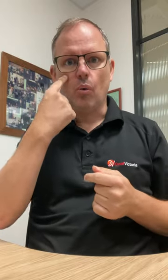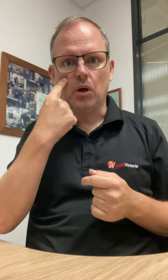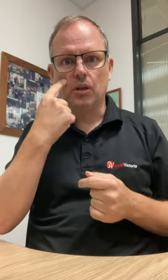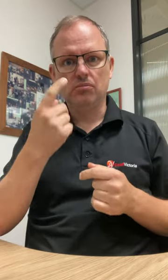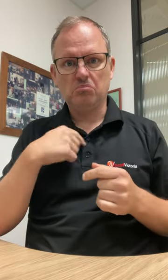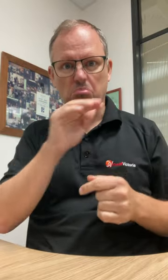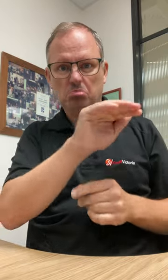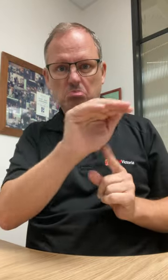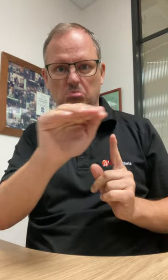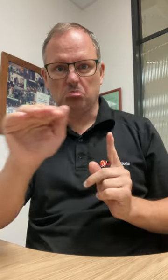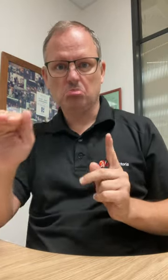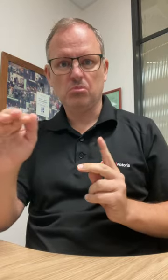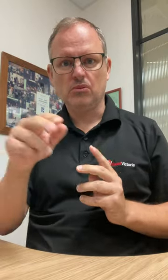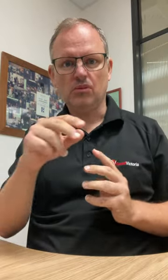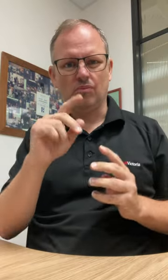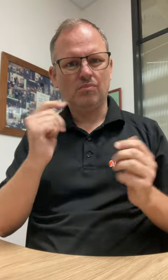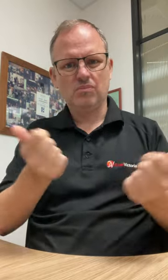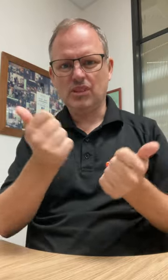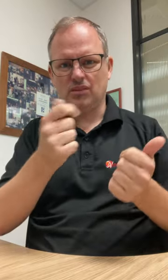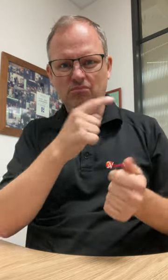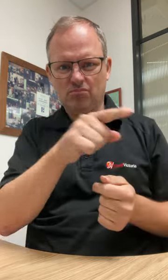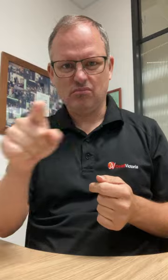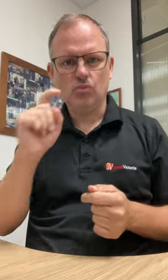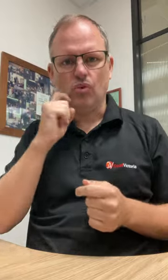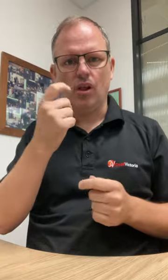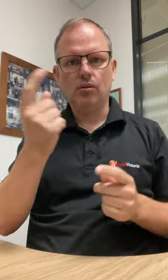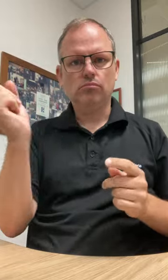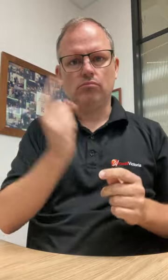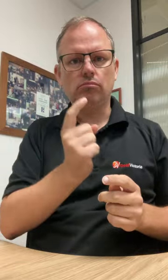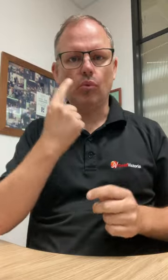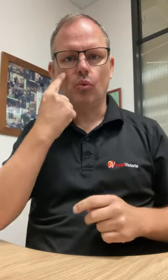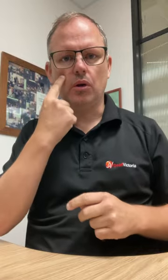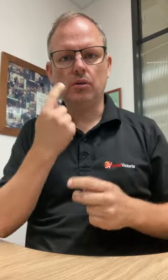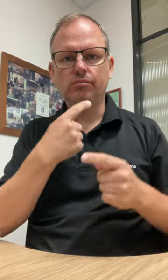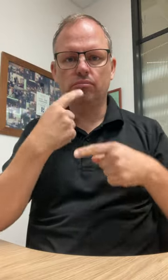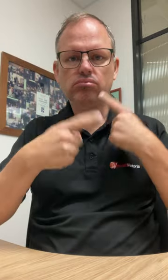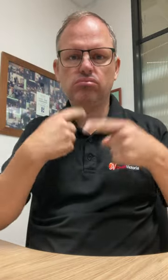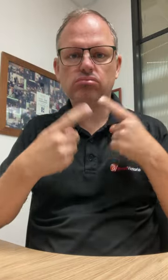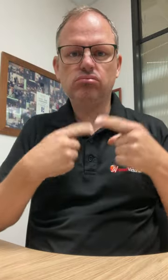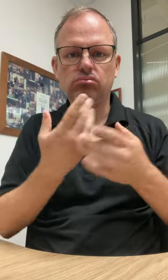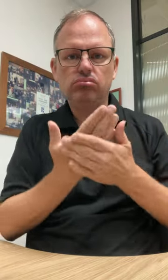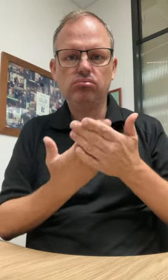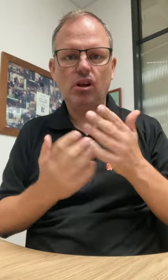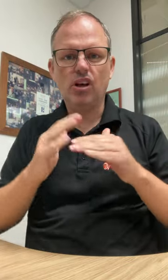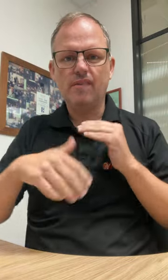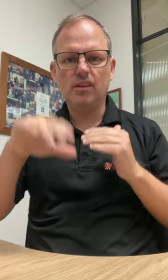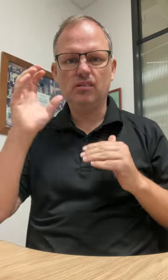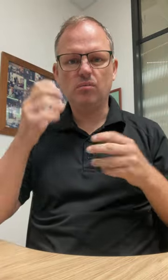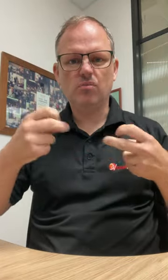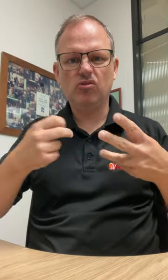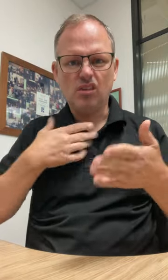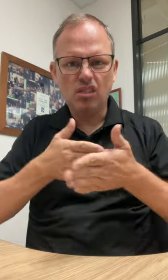supporting and representing the Deaf community. We may also ask some Deaf community members to be witnesses to provide